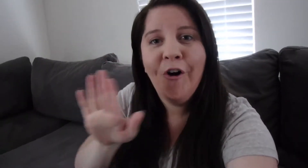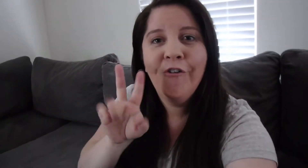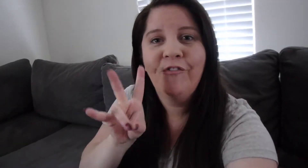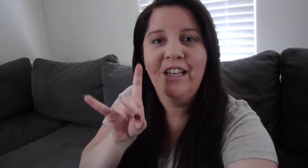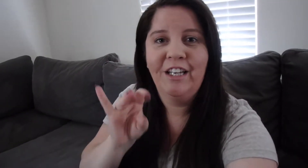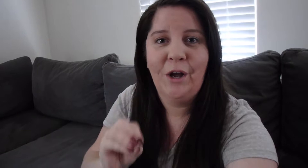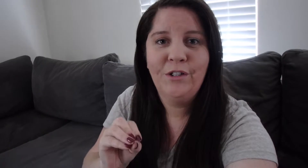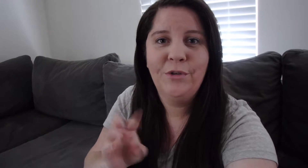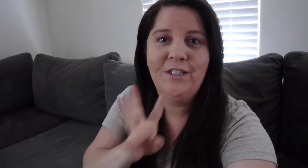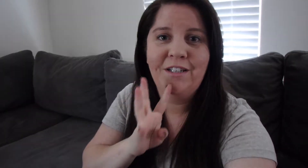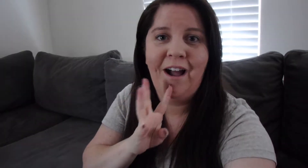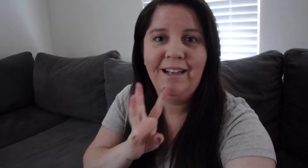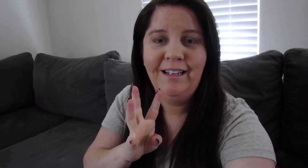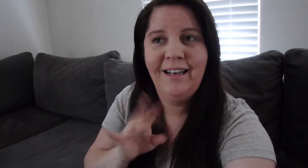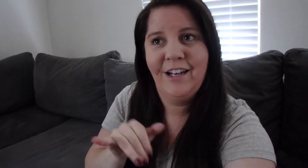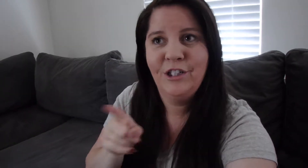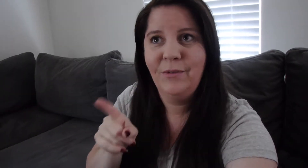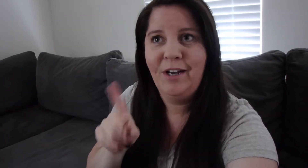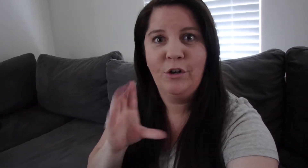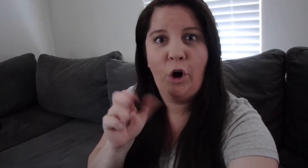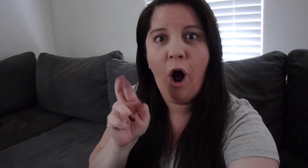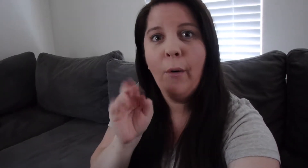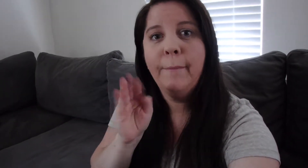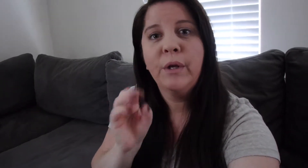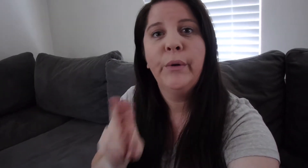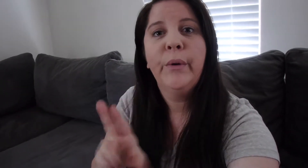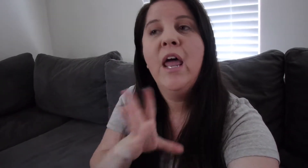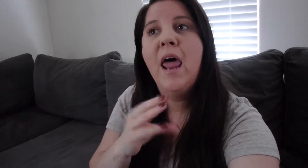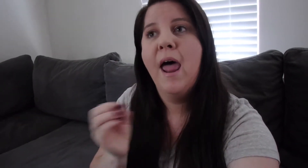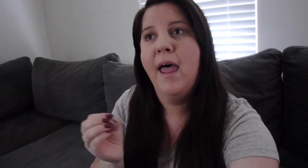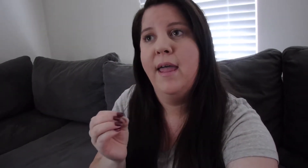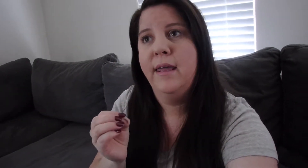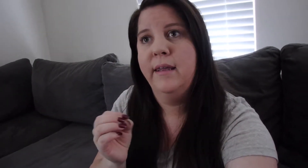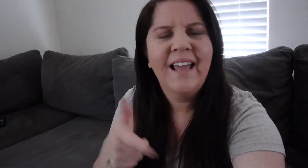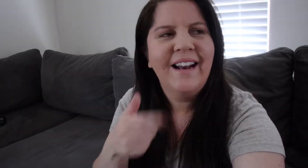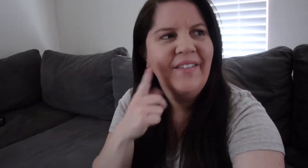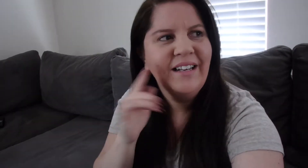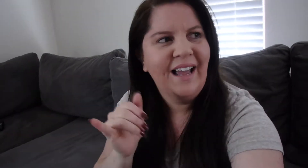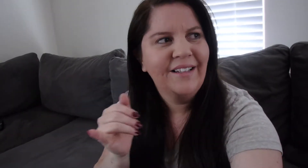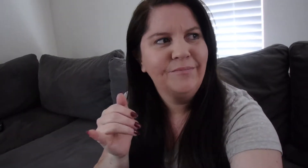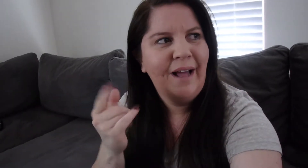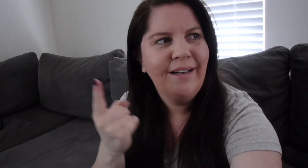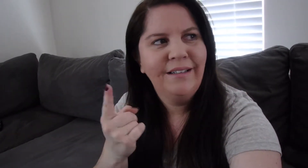Because of her video She was talking she went to caribu